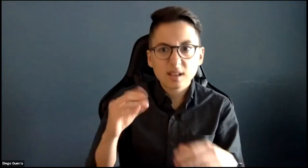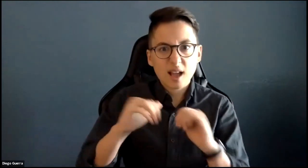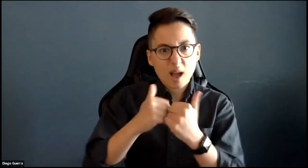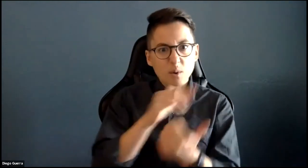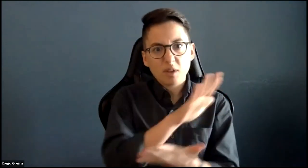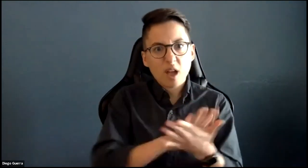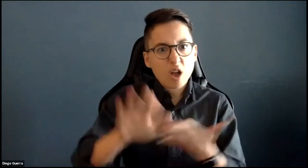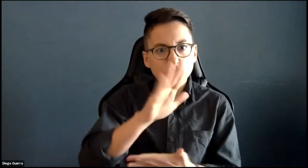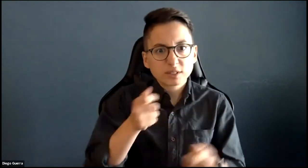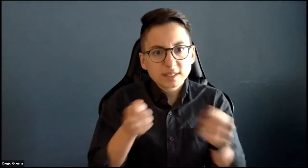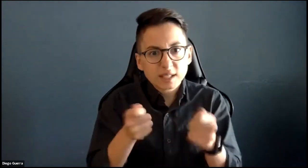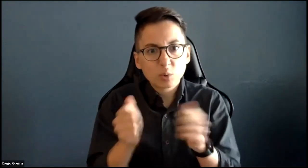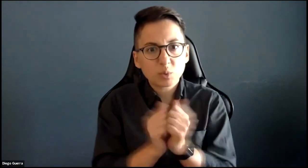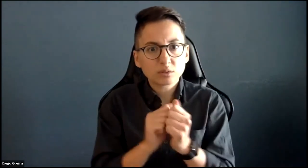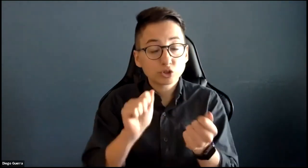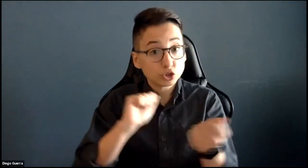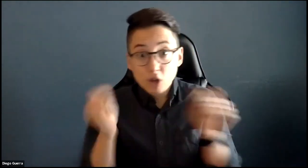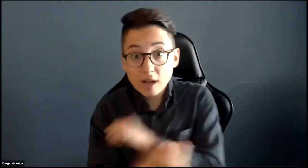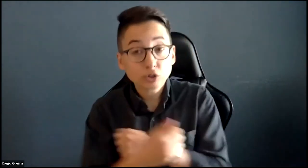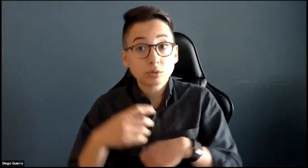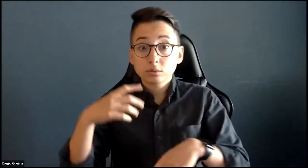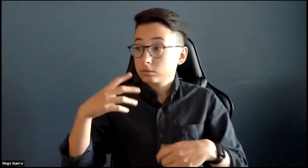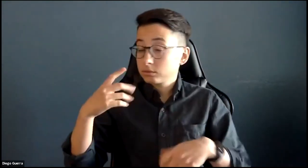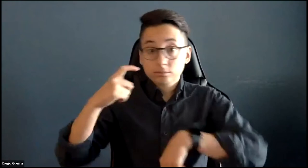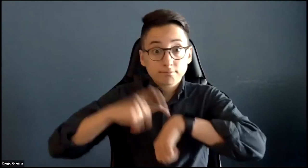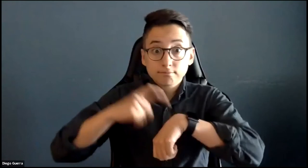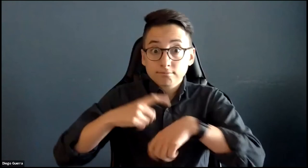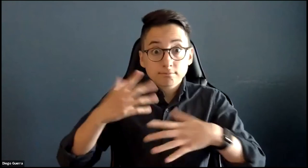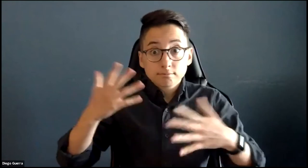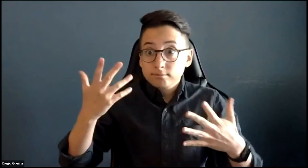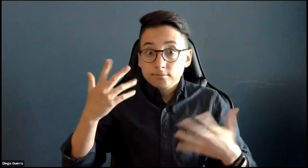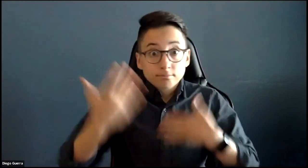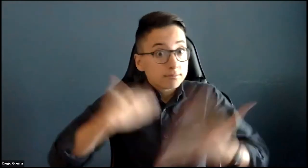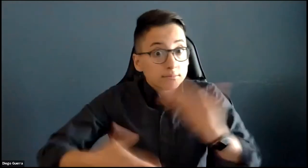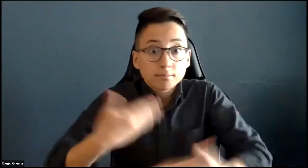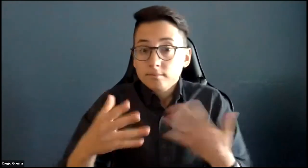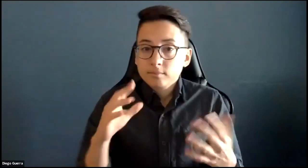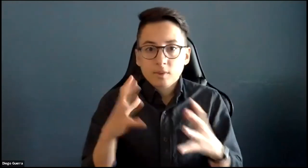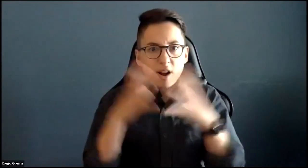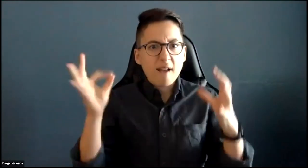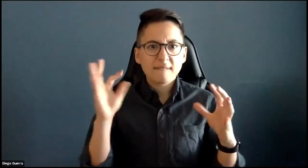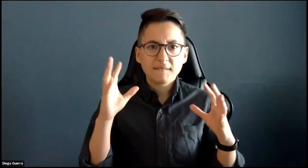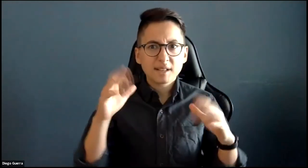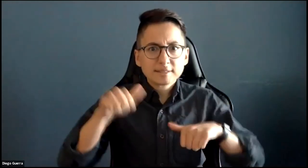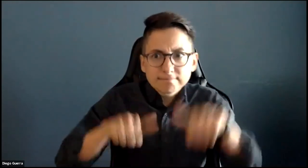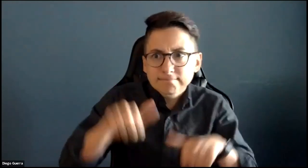during the pandemic and how their colleges and universities shifted and changed, how they moved with the times.